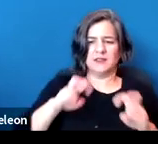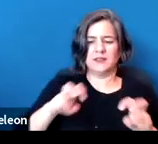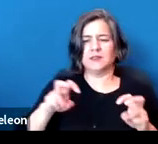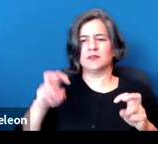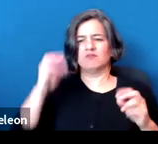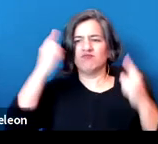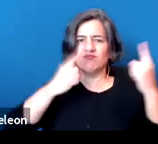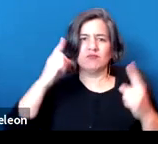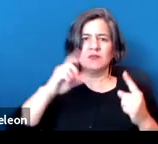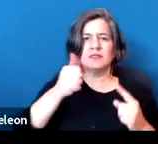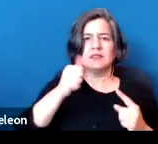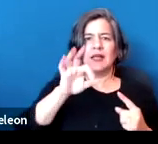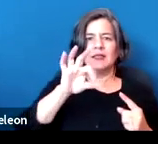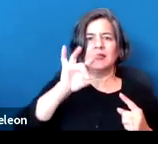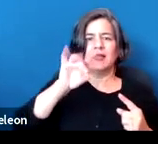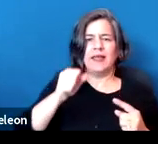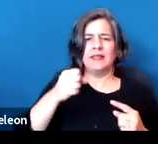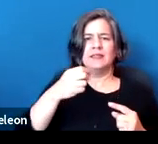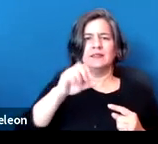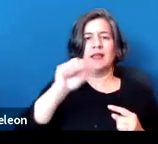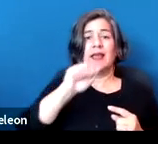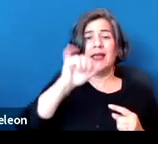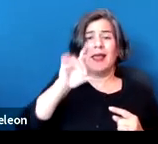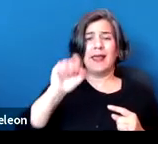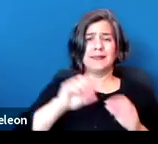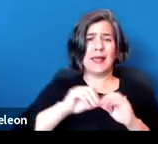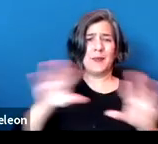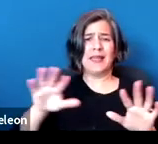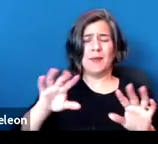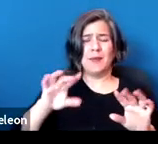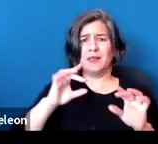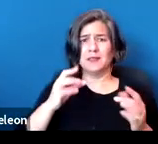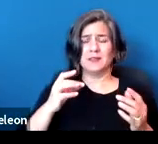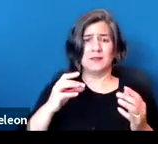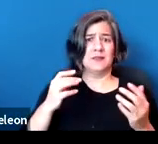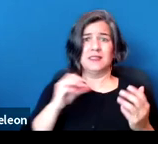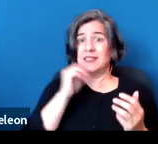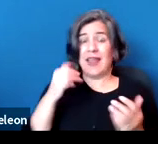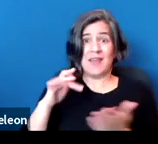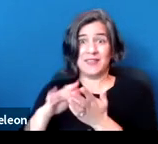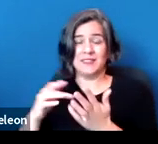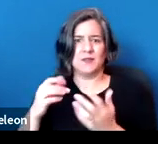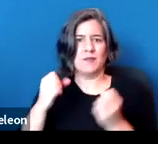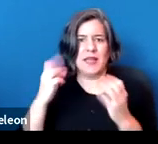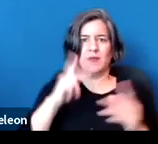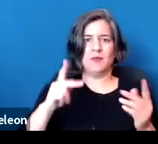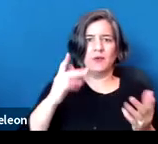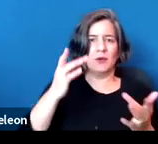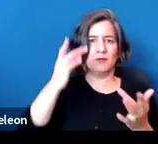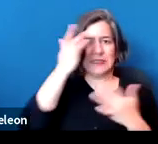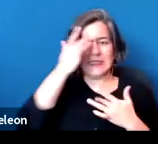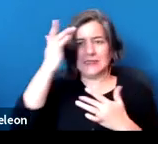In the 1980s, the AIDS epidemic is raging, and we get a schoolteacher with tuberculosis.